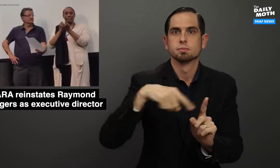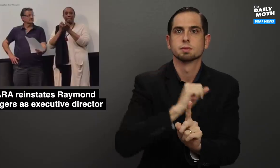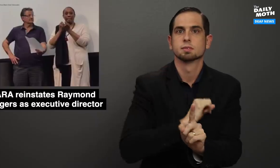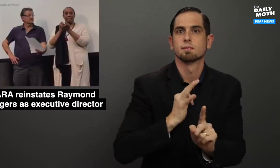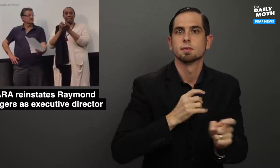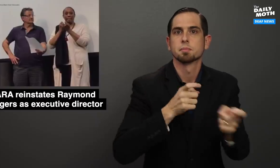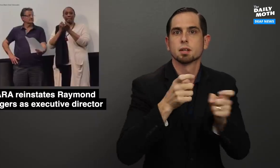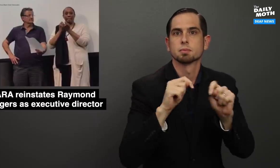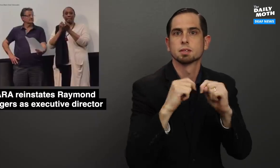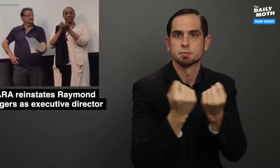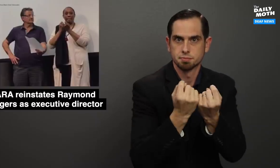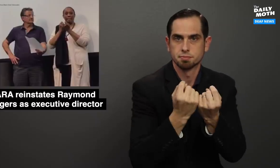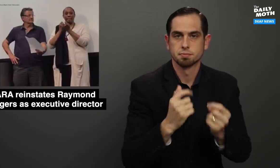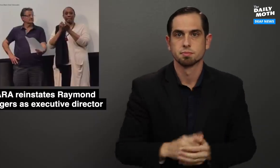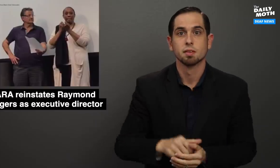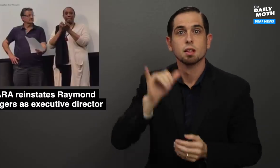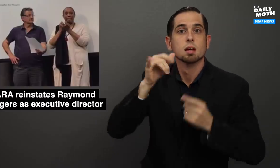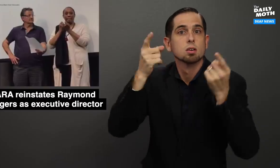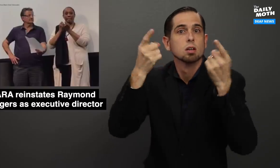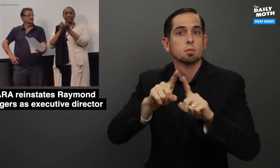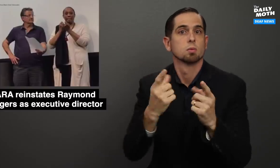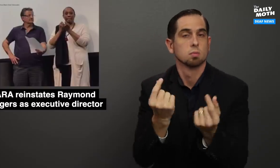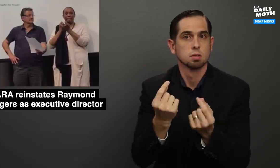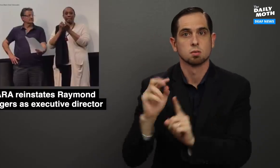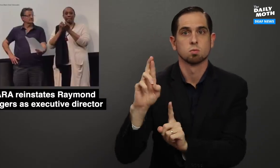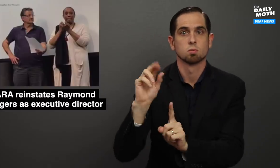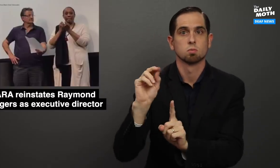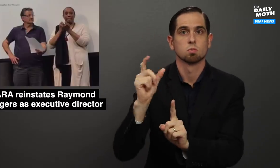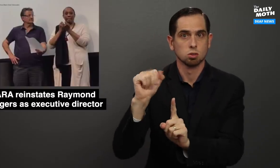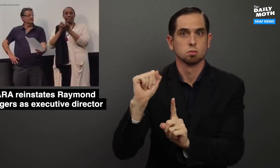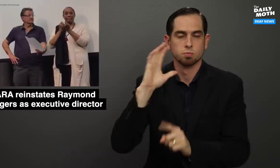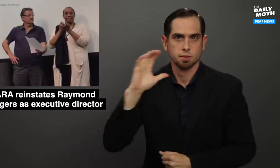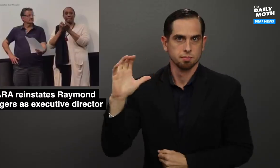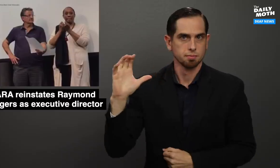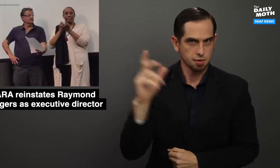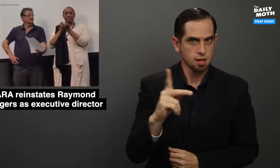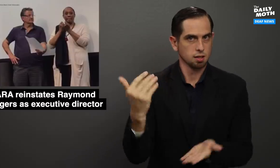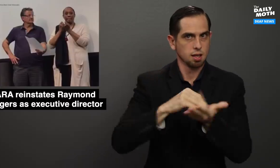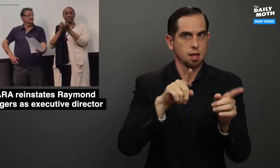and the staff/management team. The agreement was that Rodgers would come back